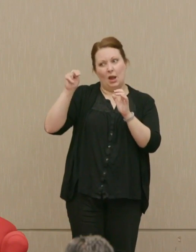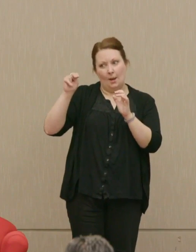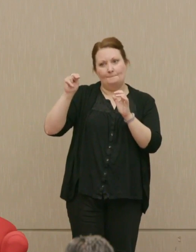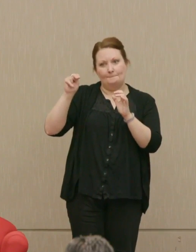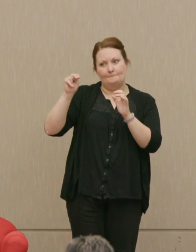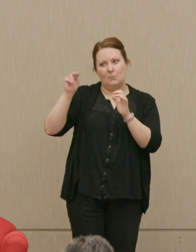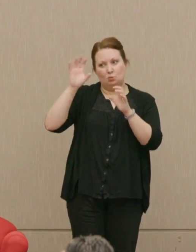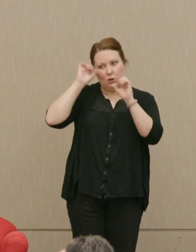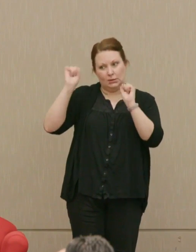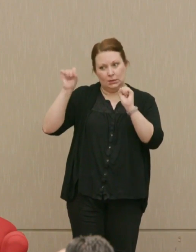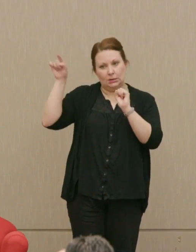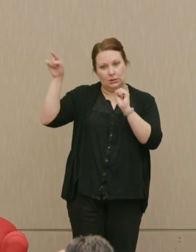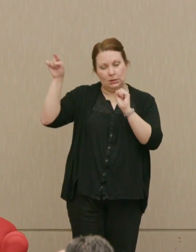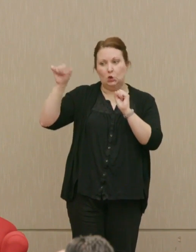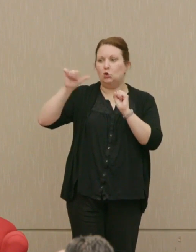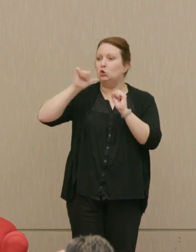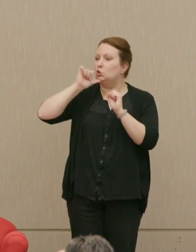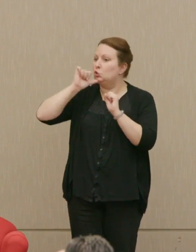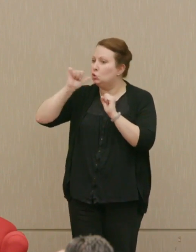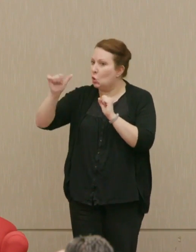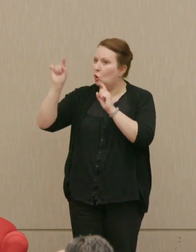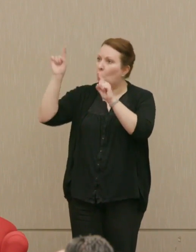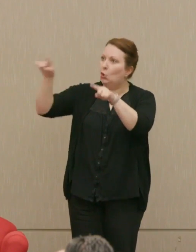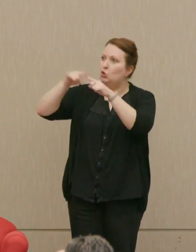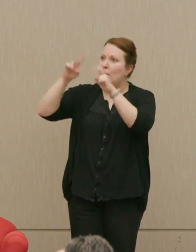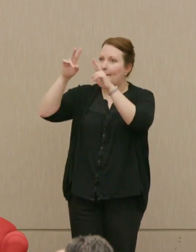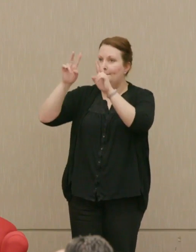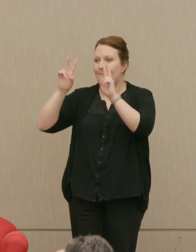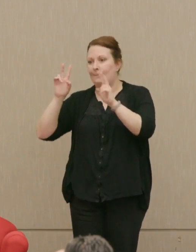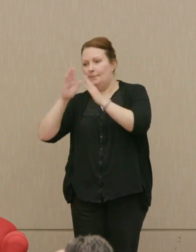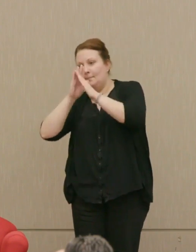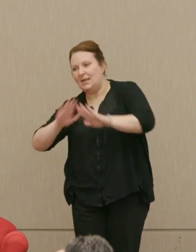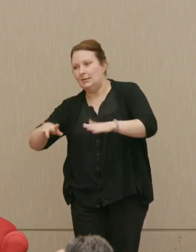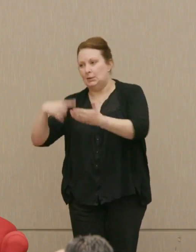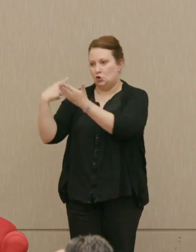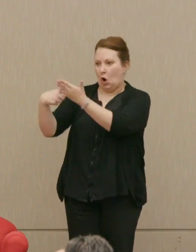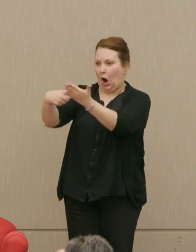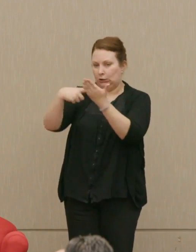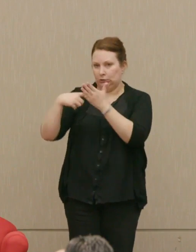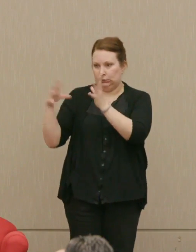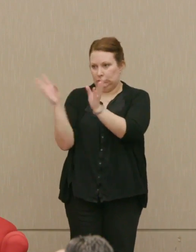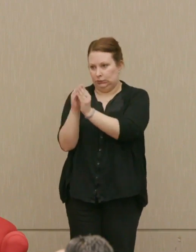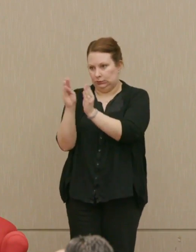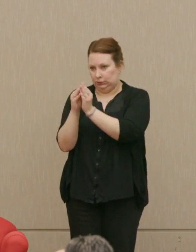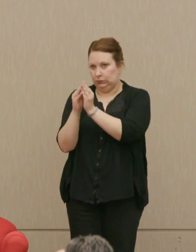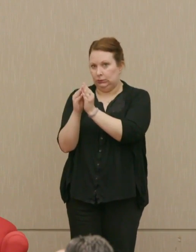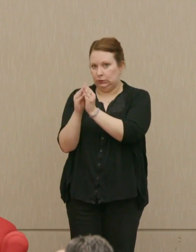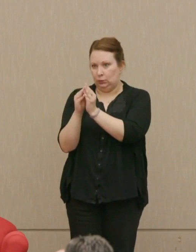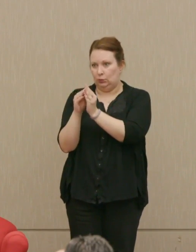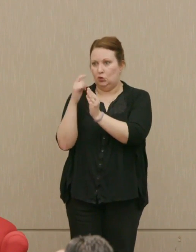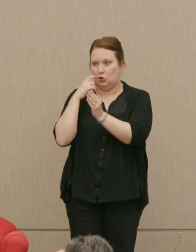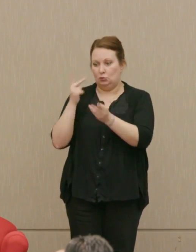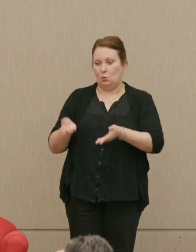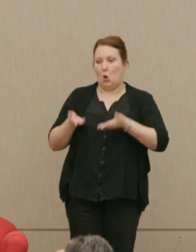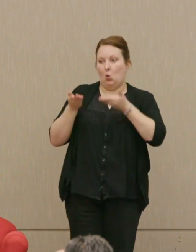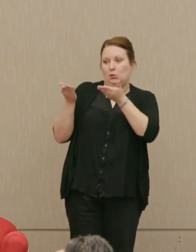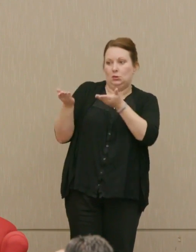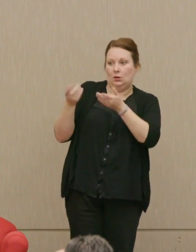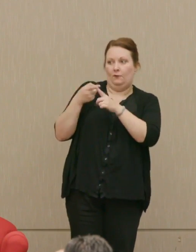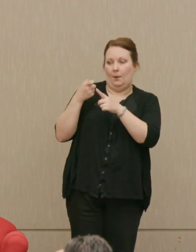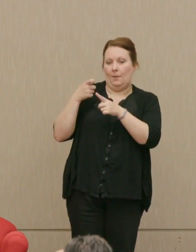Vietnam not to go to the peace talks that had just been laid on, proposed, by President